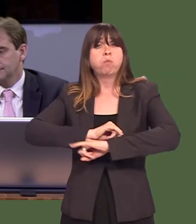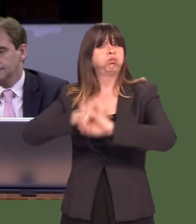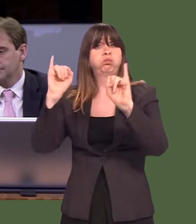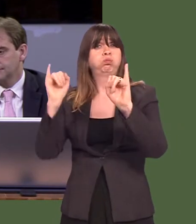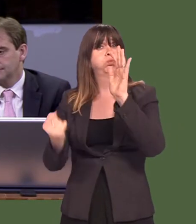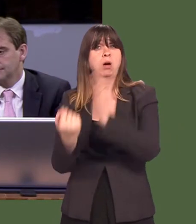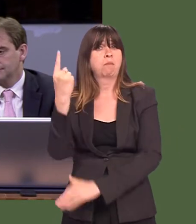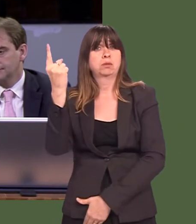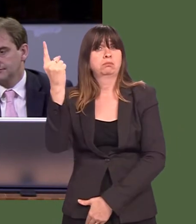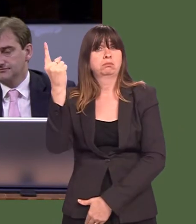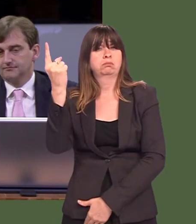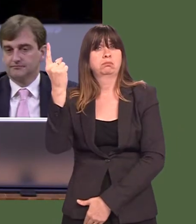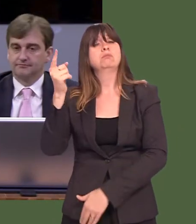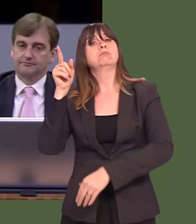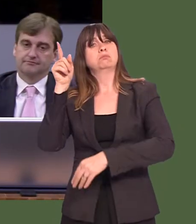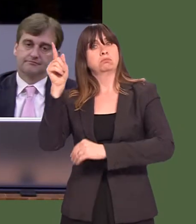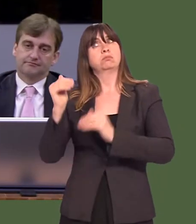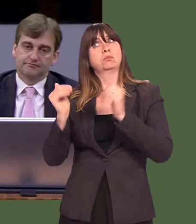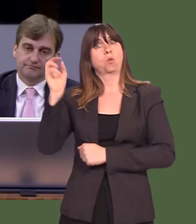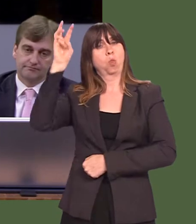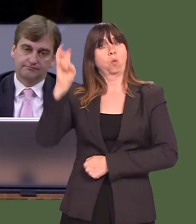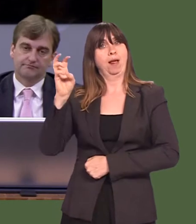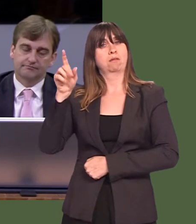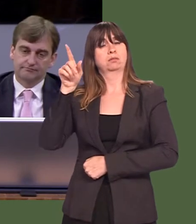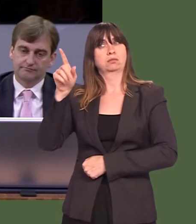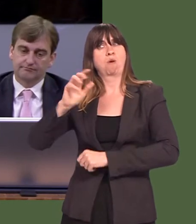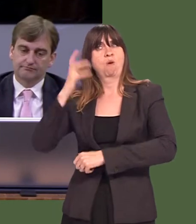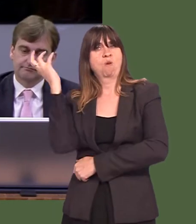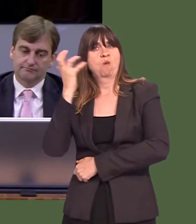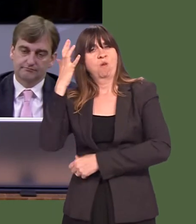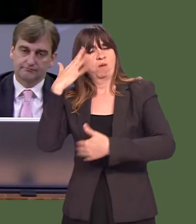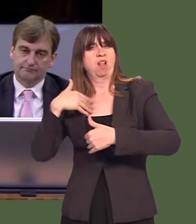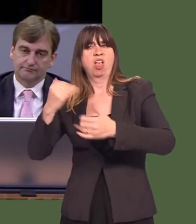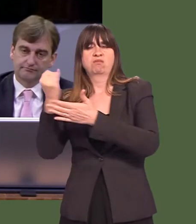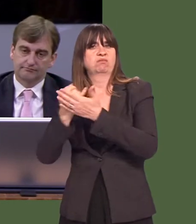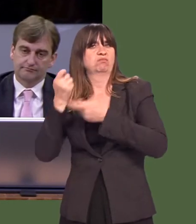ëdisasteríóIíd call itówhere people were actually, as the previous report talked about,